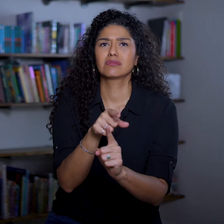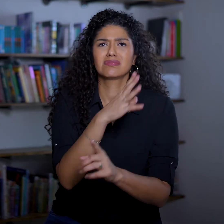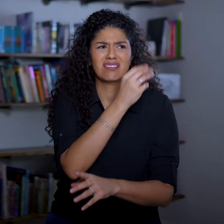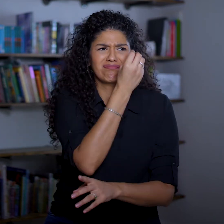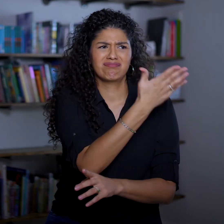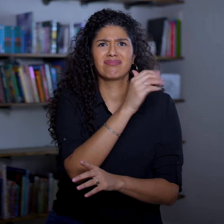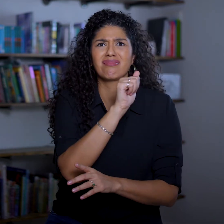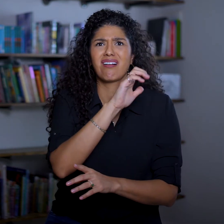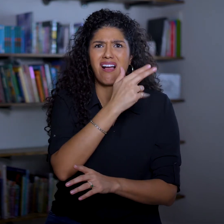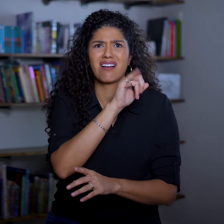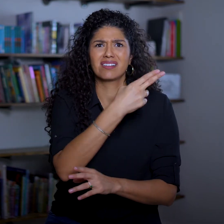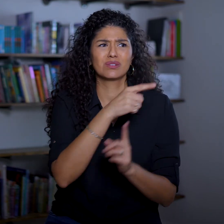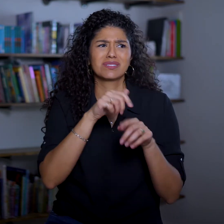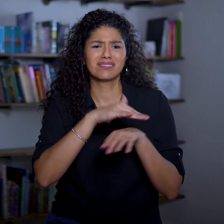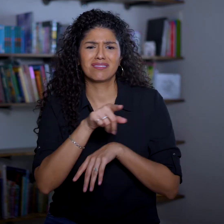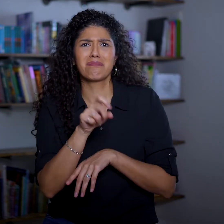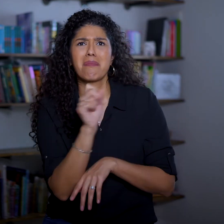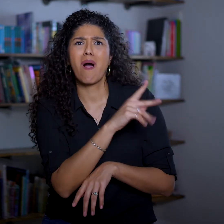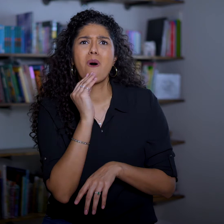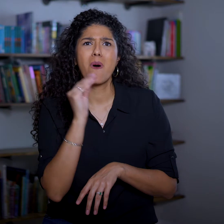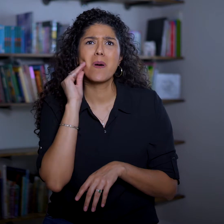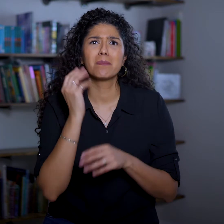and tell Achish to send him back home.